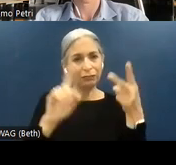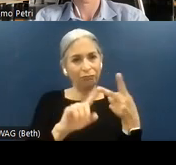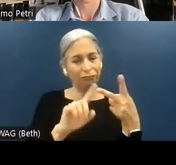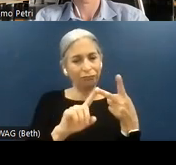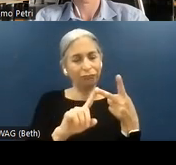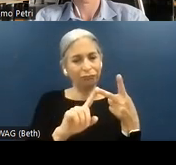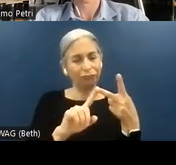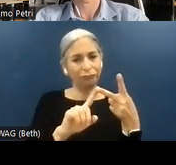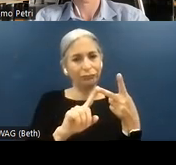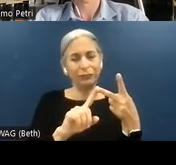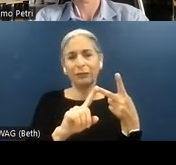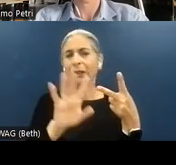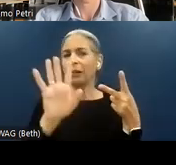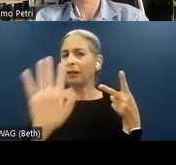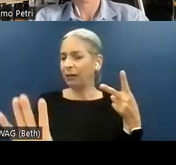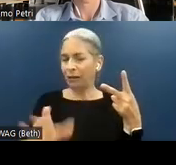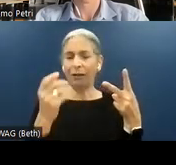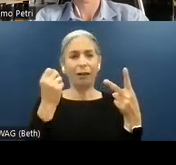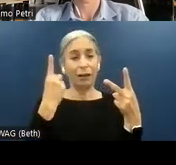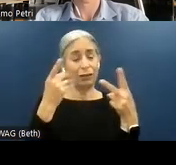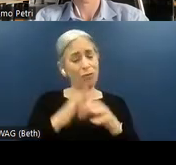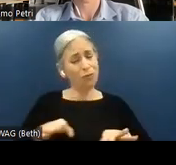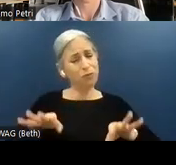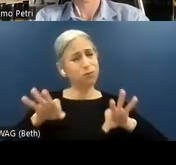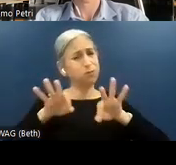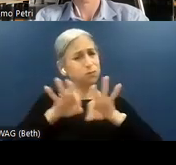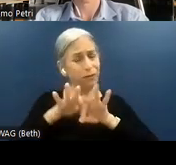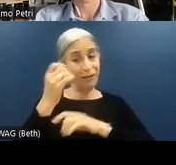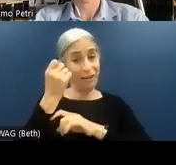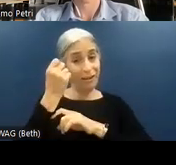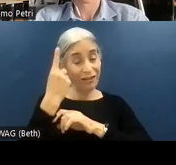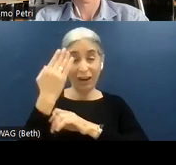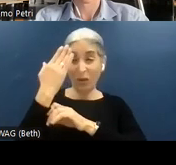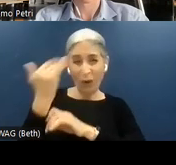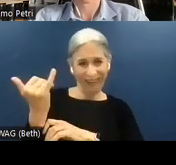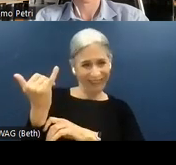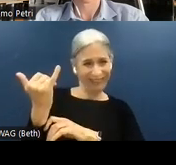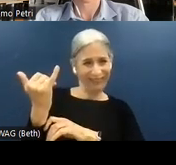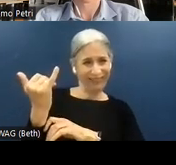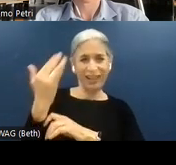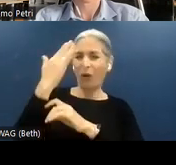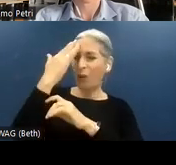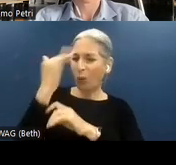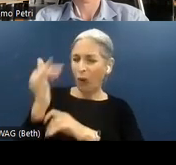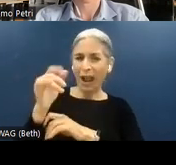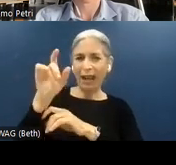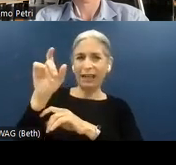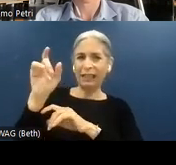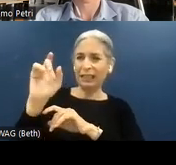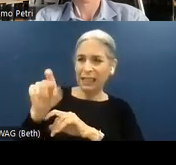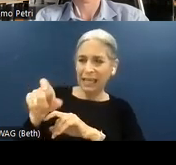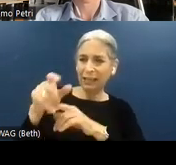not underestimate the importance of understanding why something has been triggered as a violation